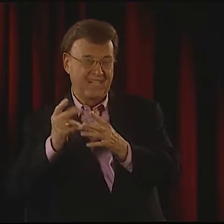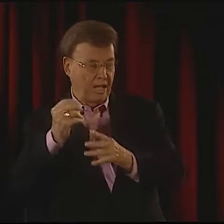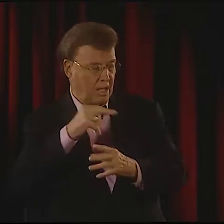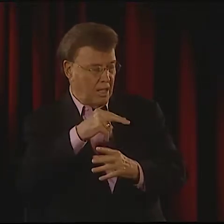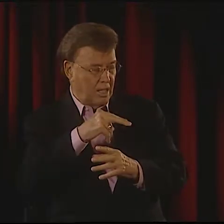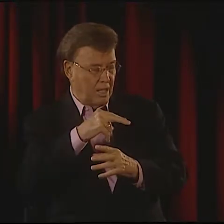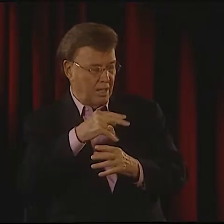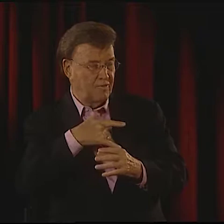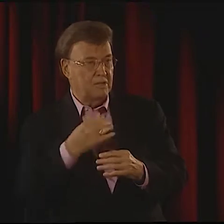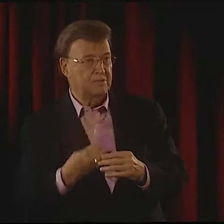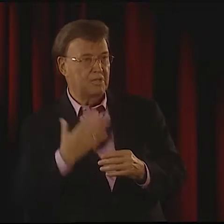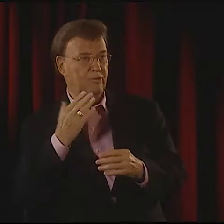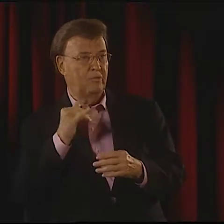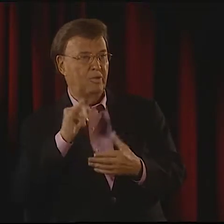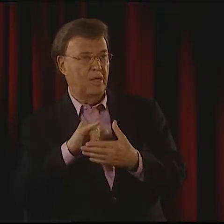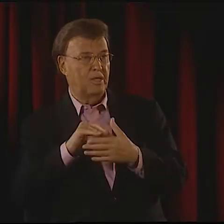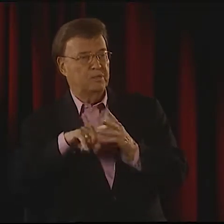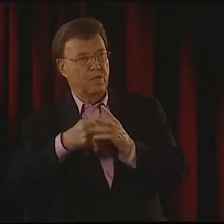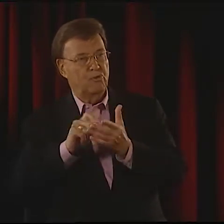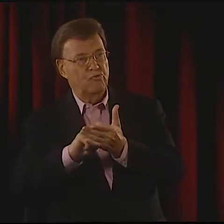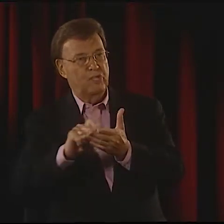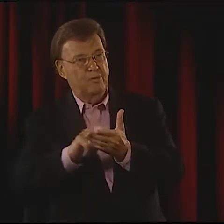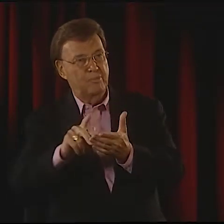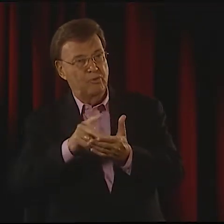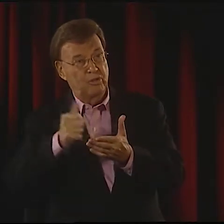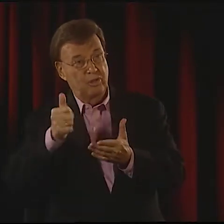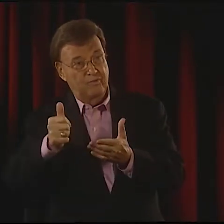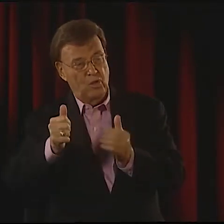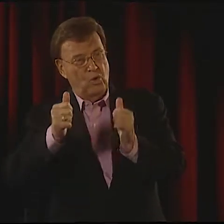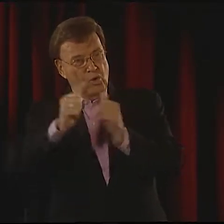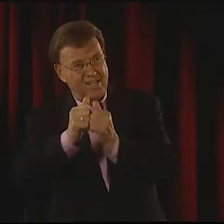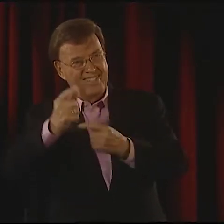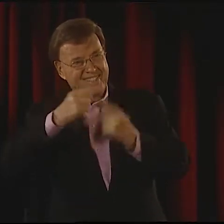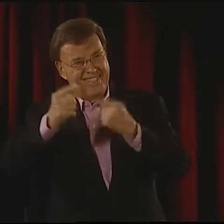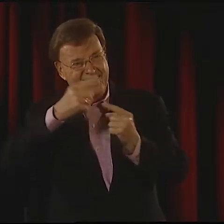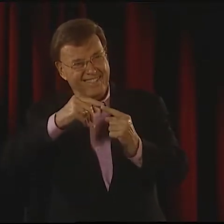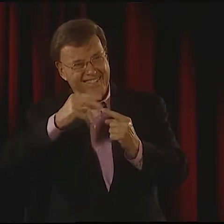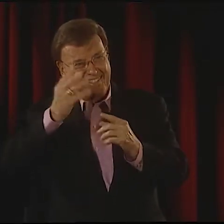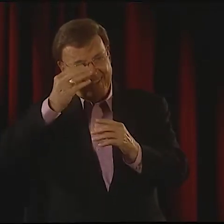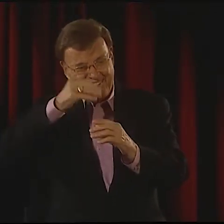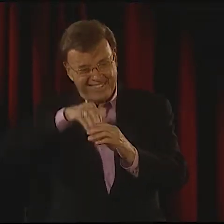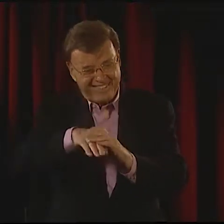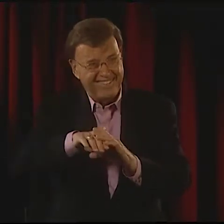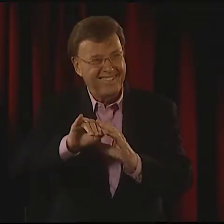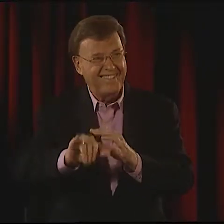INTO SIGN, I THINK THAT SHE WAS INSPIRED BY THAT, AND THEN AS SHE STARTED WRITING MORE AND MORE,